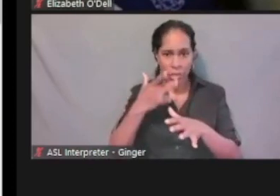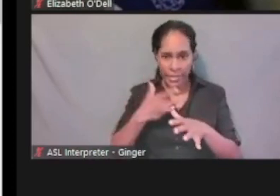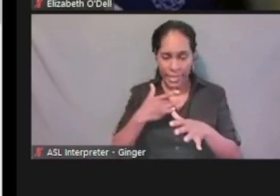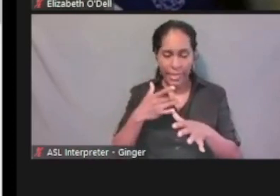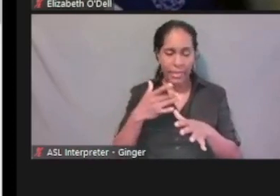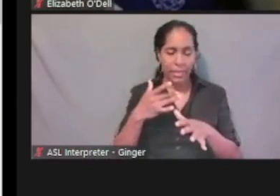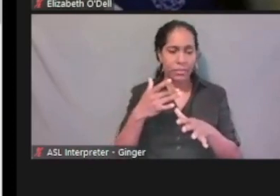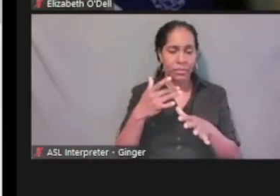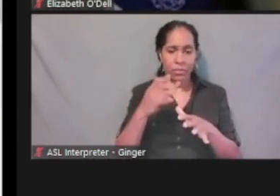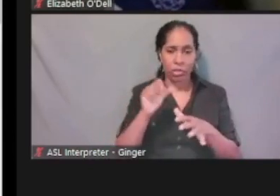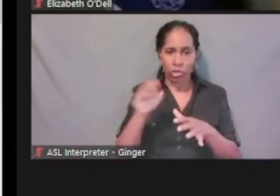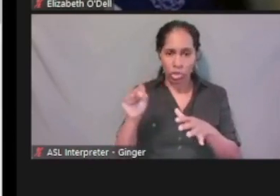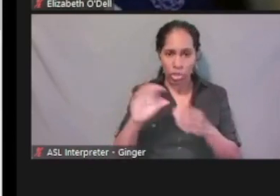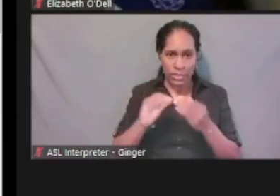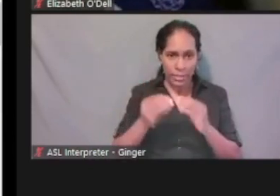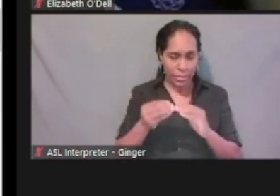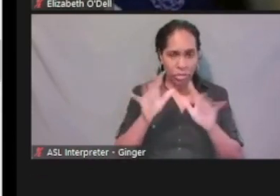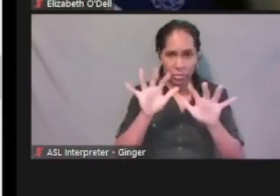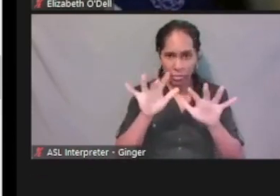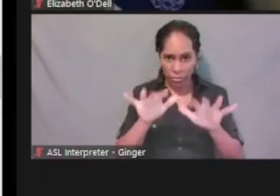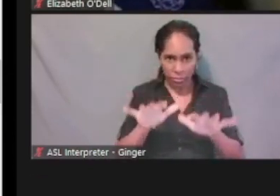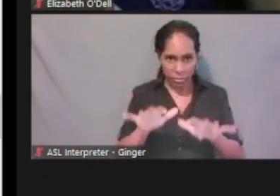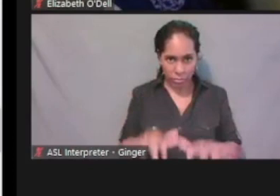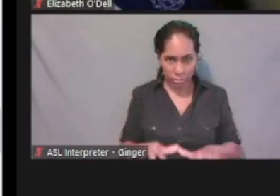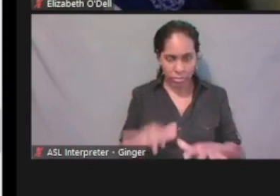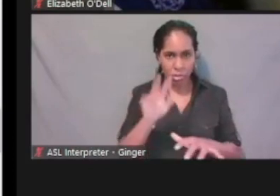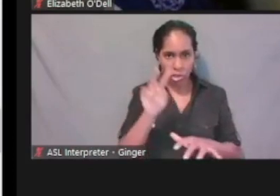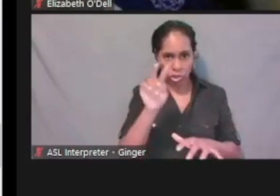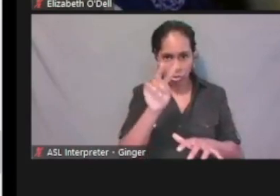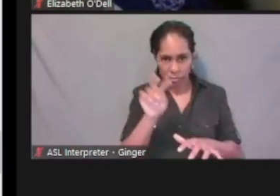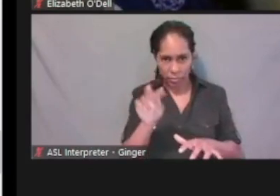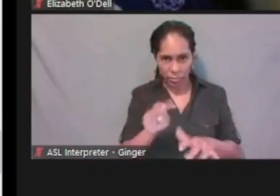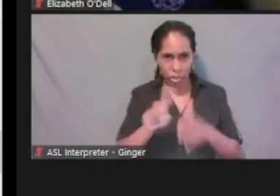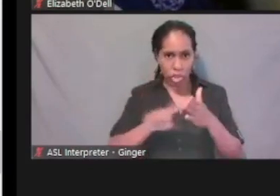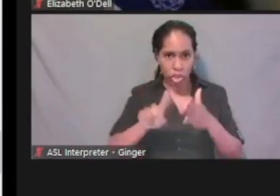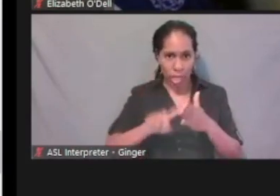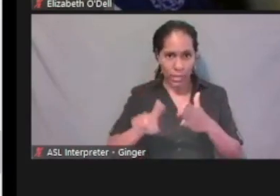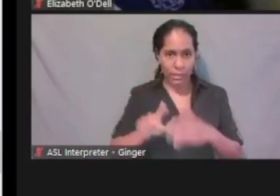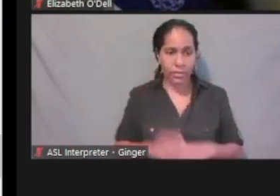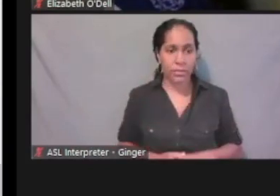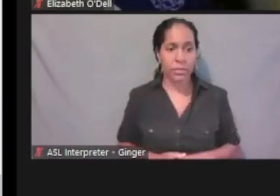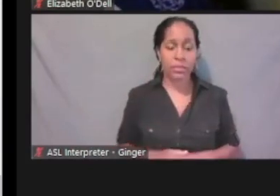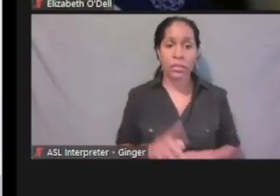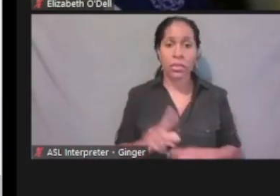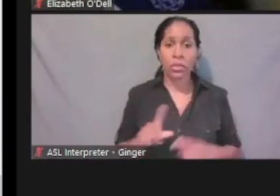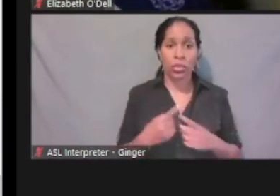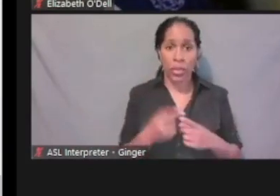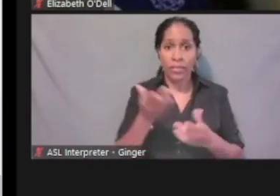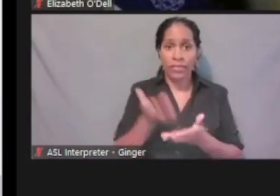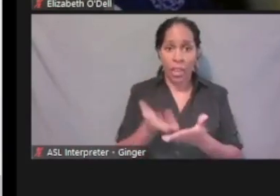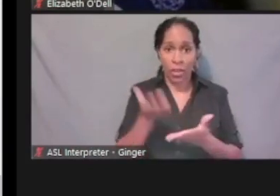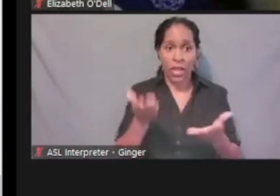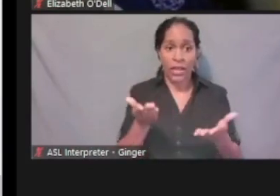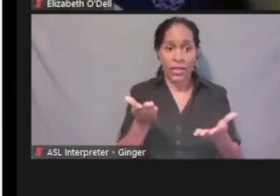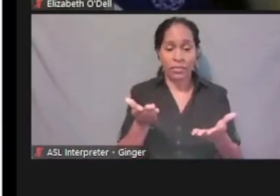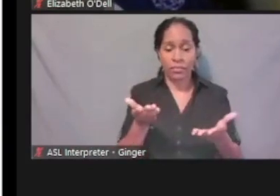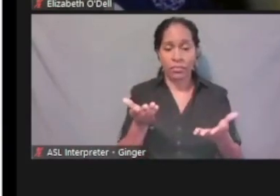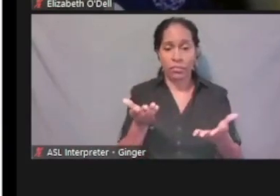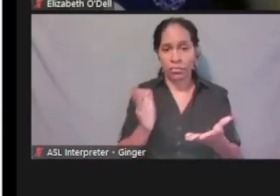social security numbers and such. And at this point, once it's been verified down at the bottom there's the next,